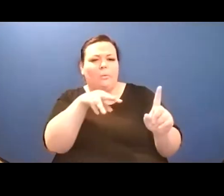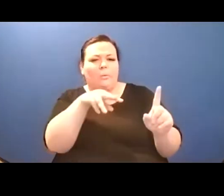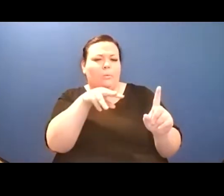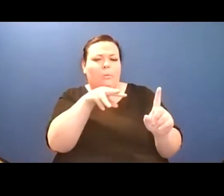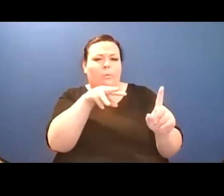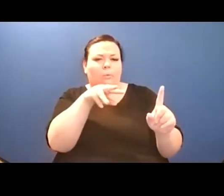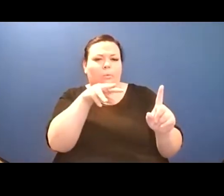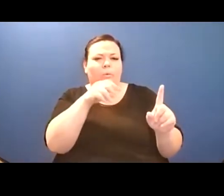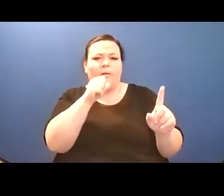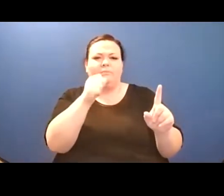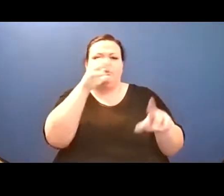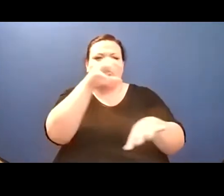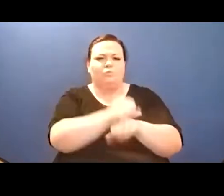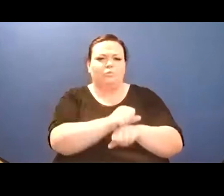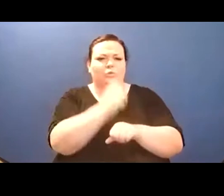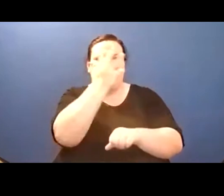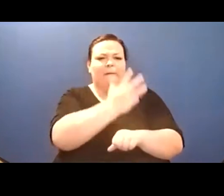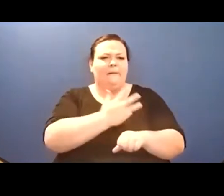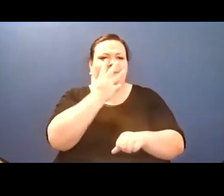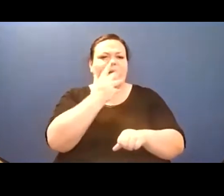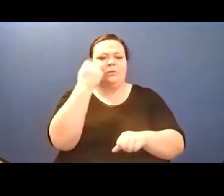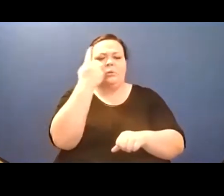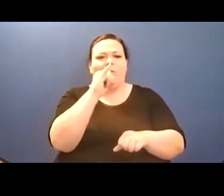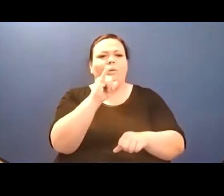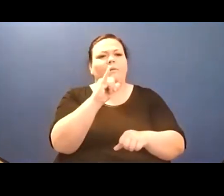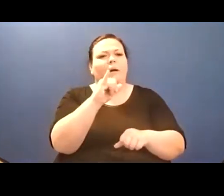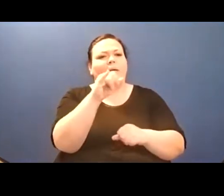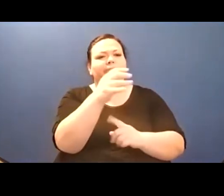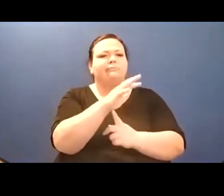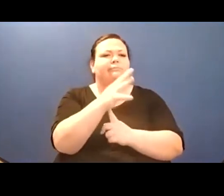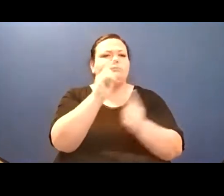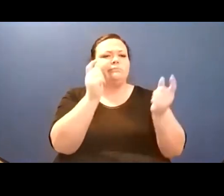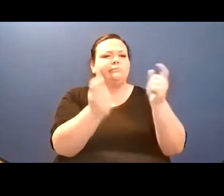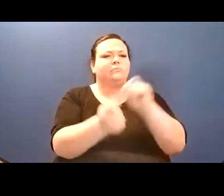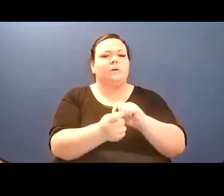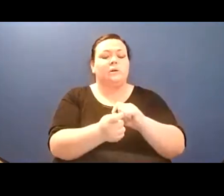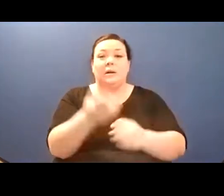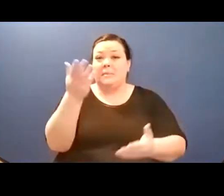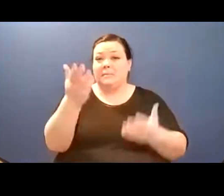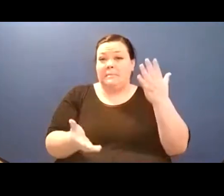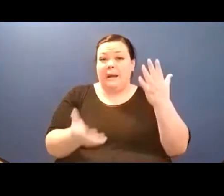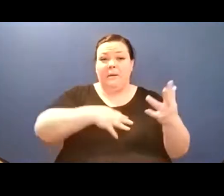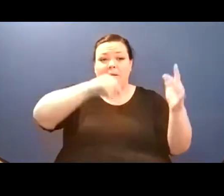facto blazing./ You were visited by a pure circumcorneal green that hurt your eyes./